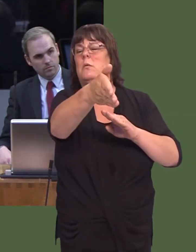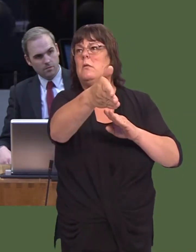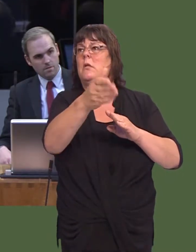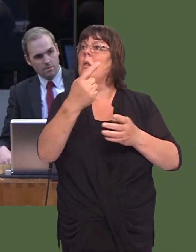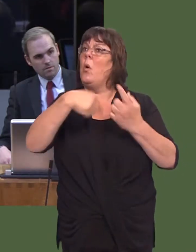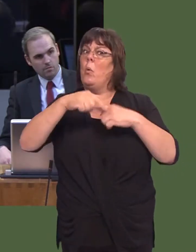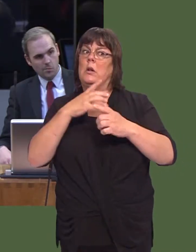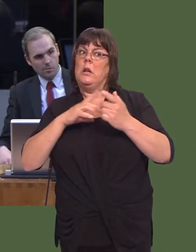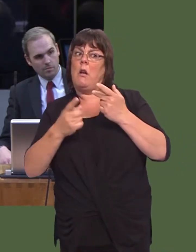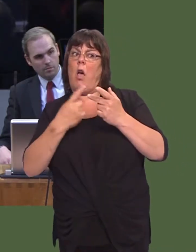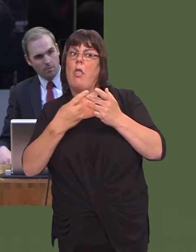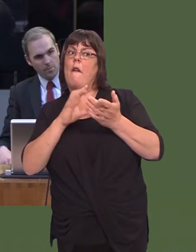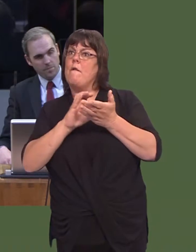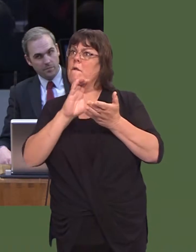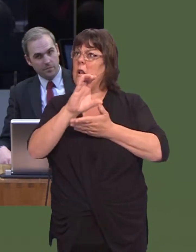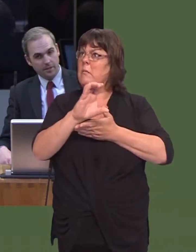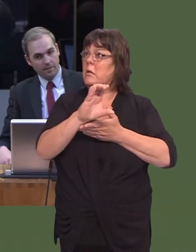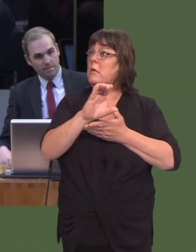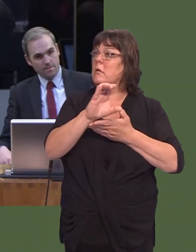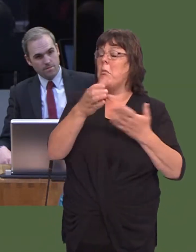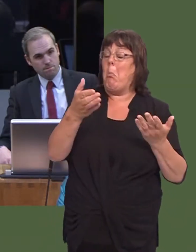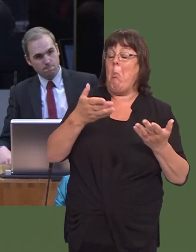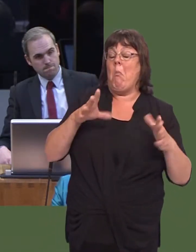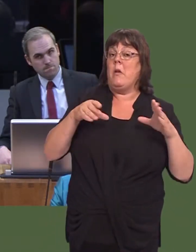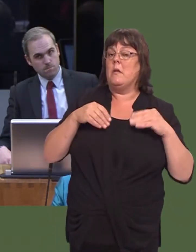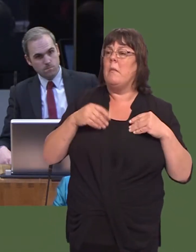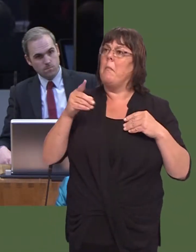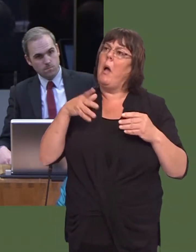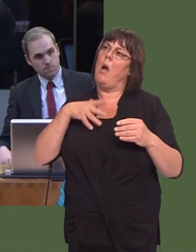Mi fuaswn i yn gwerthfawrogi arwydd o ymrwymiad gan y Llywodraeth i fwrw ymlaen efo gwaith